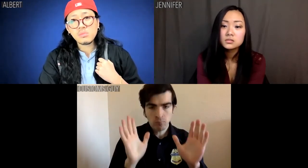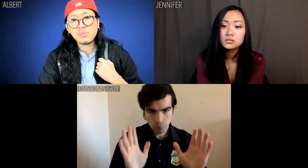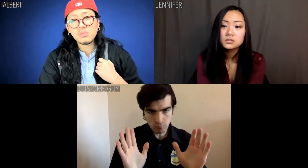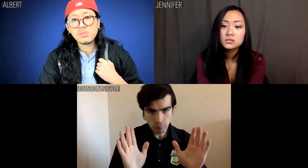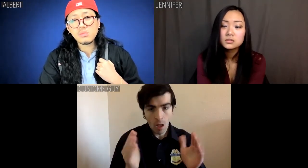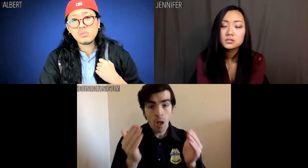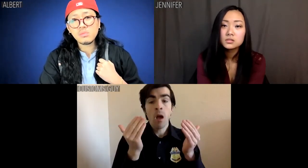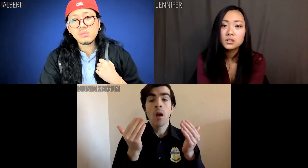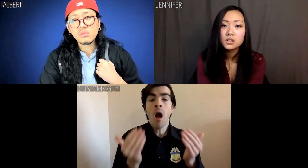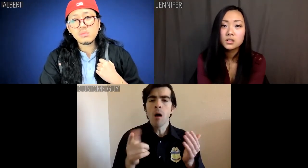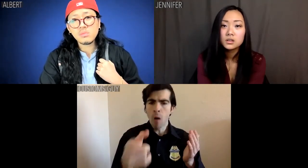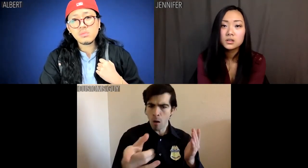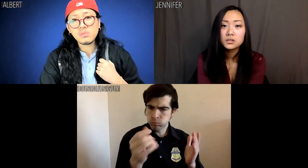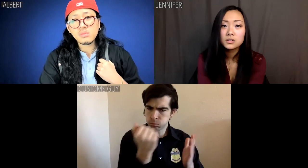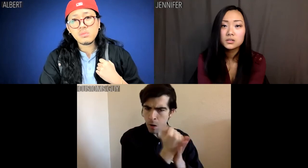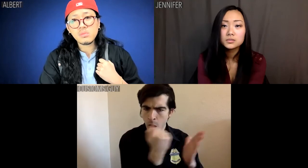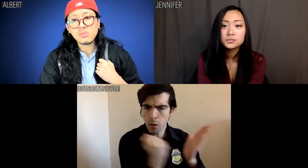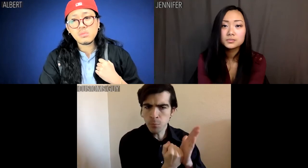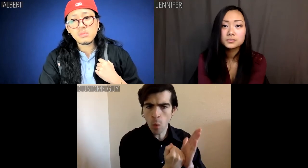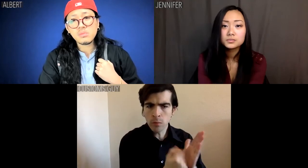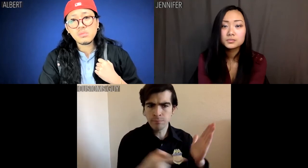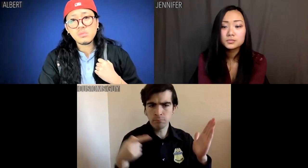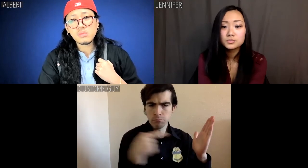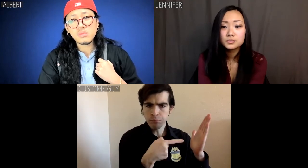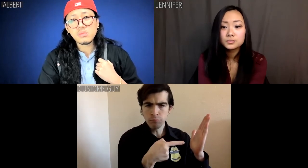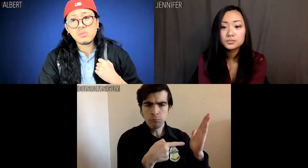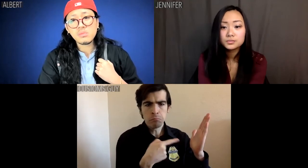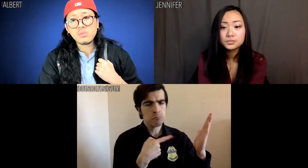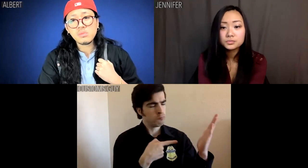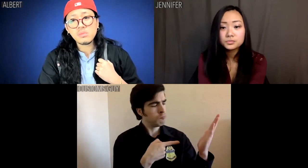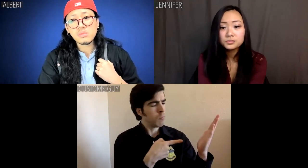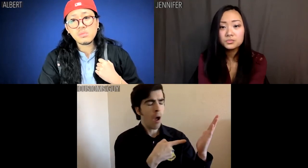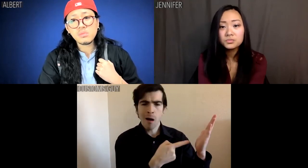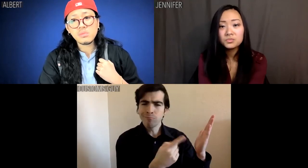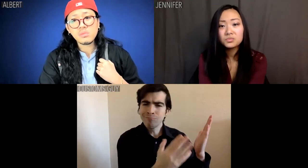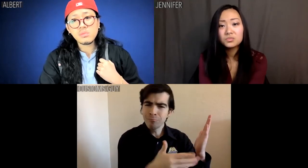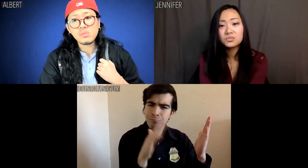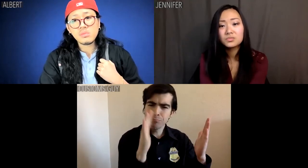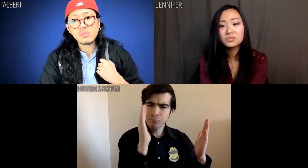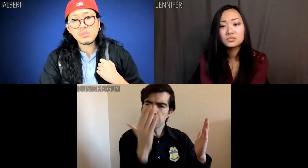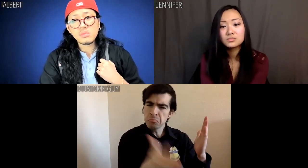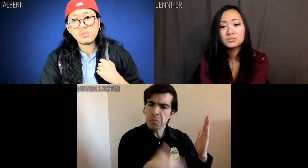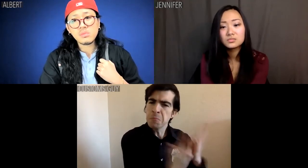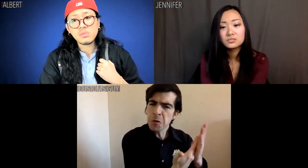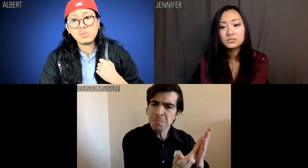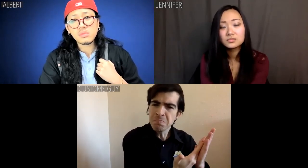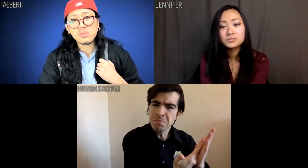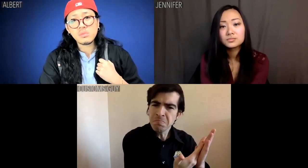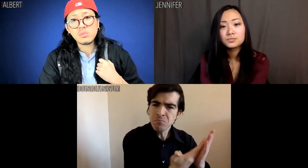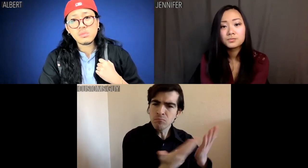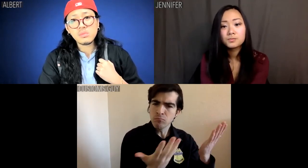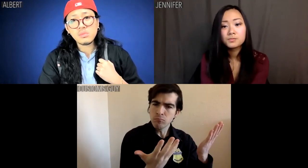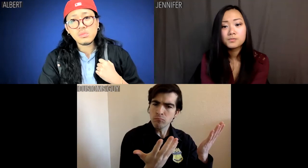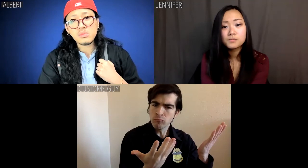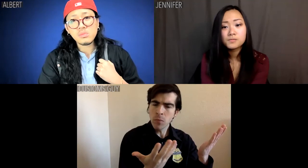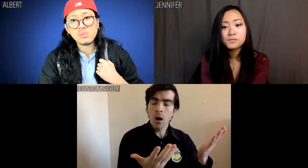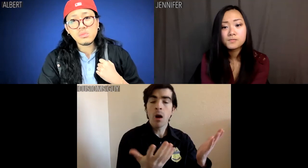Now, these passports look legit,